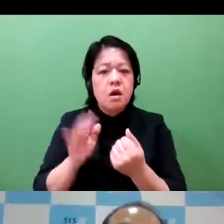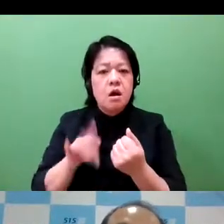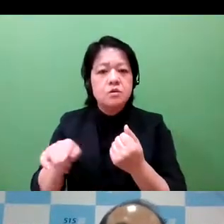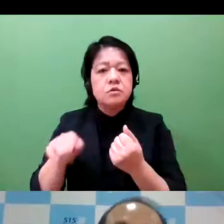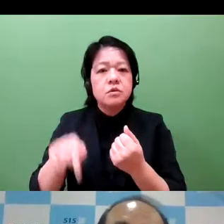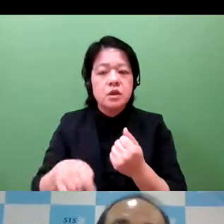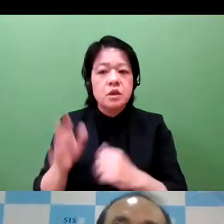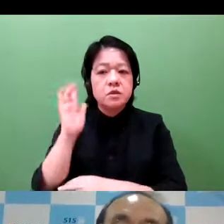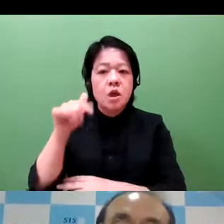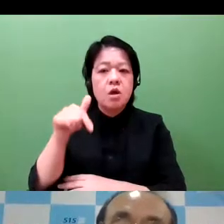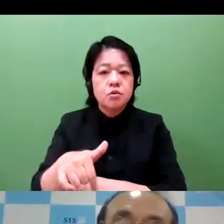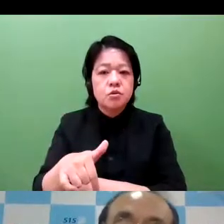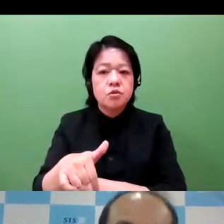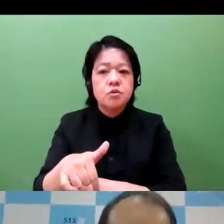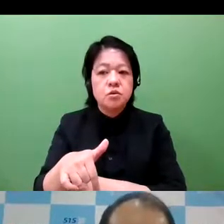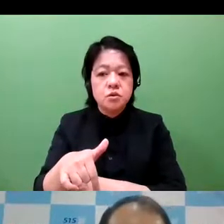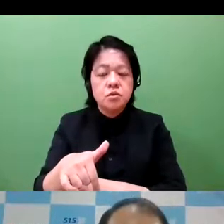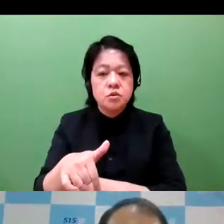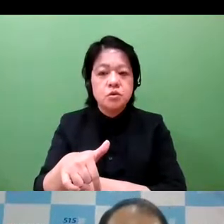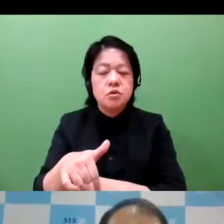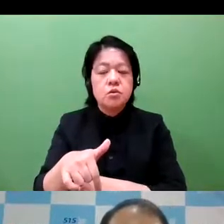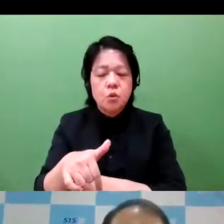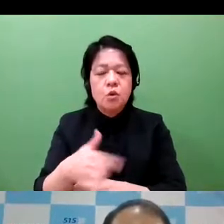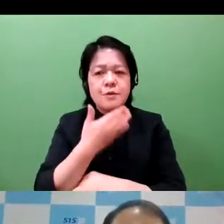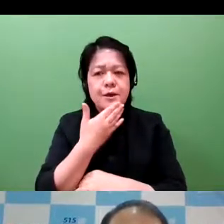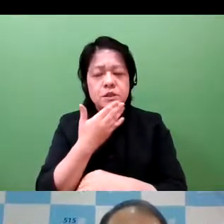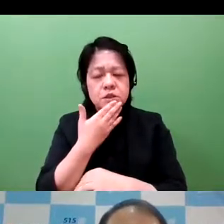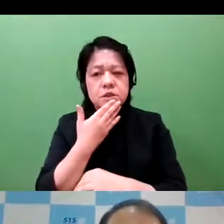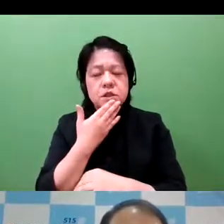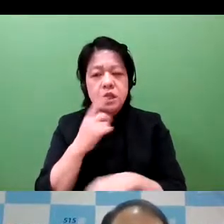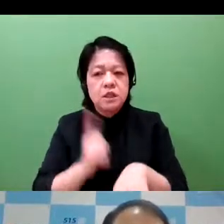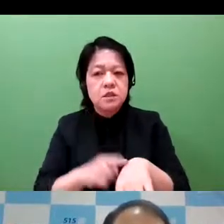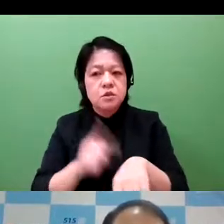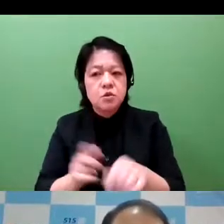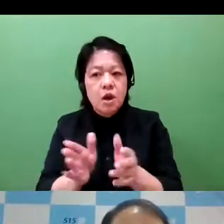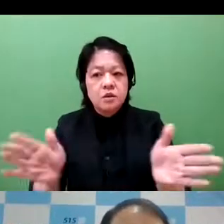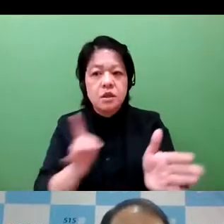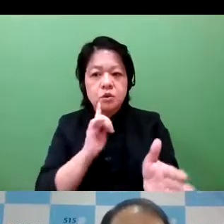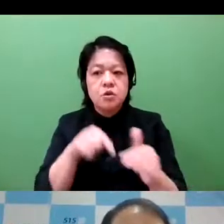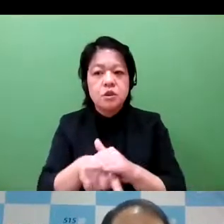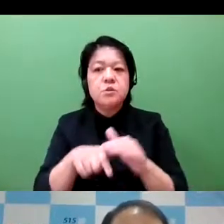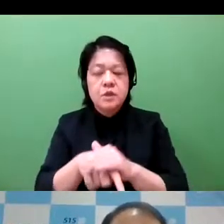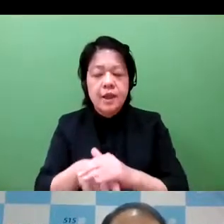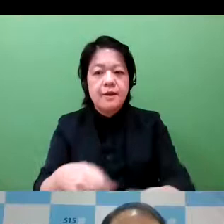Because oftentimes, they are confronted by the risk of their technology being